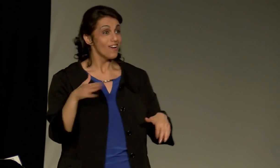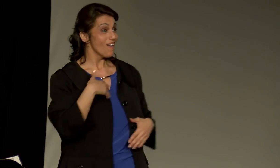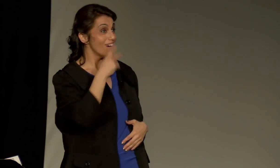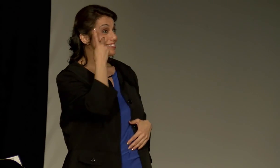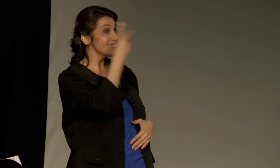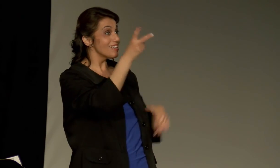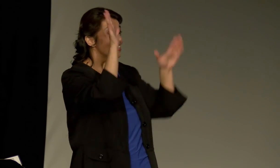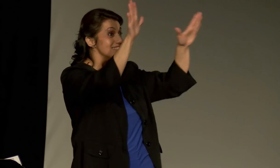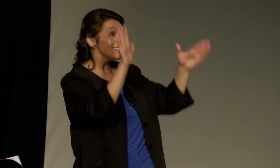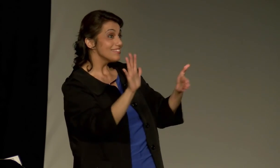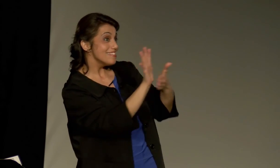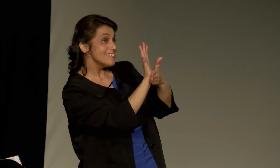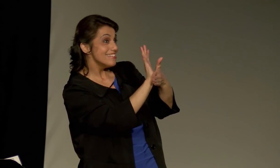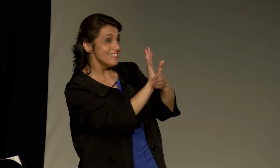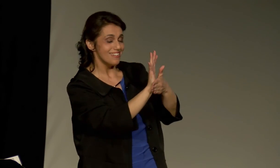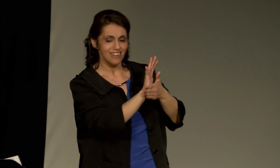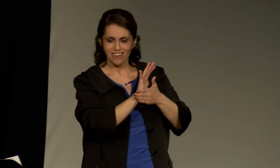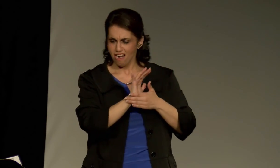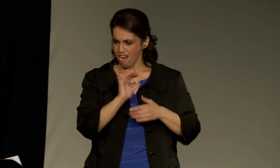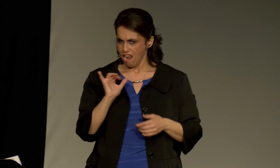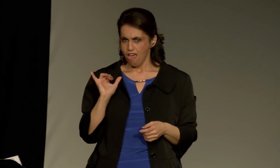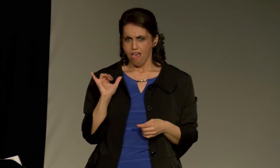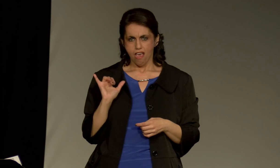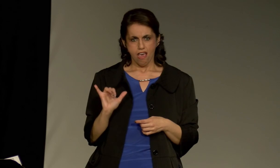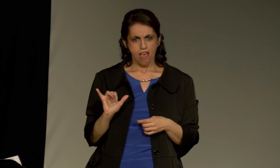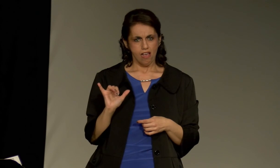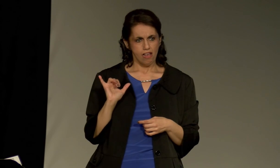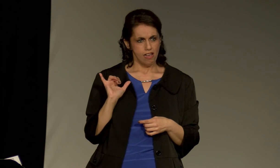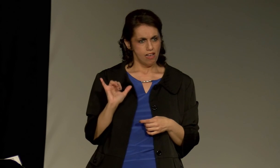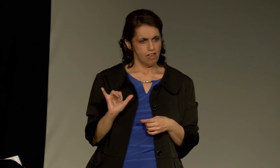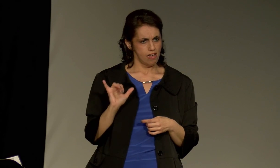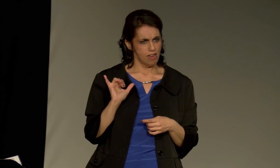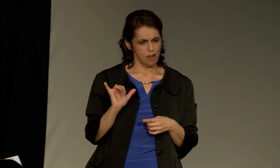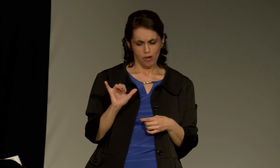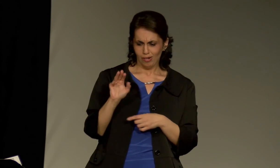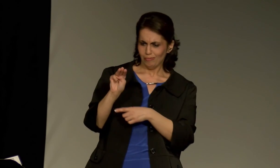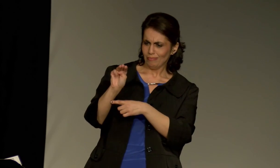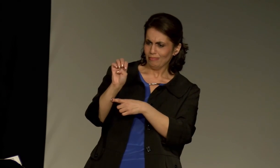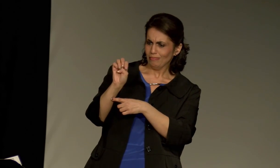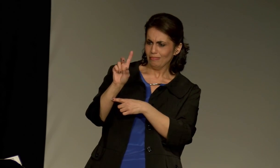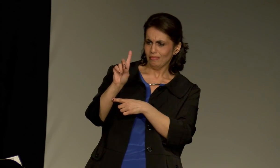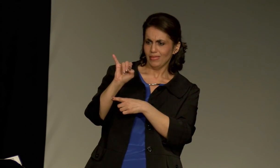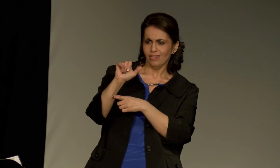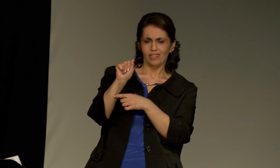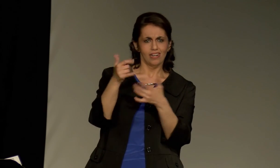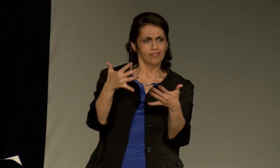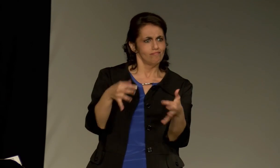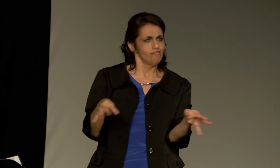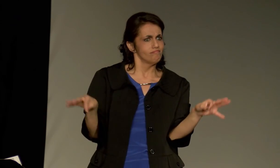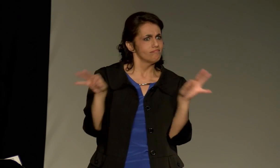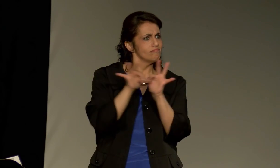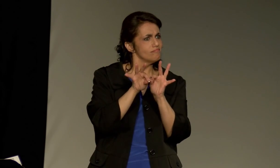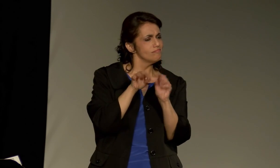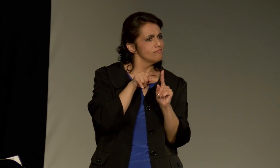why the sudden interest in American Sign Language? All because of "Children of a Lesser God".